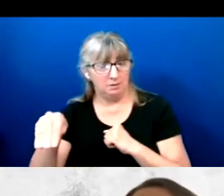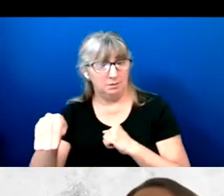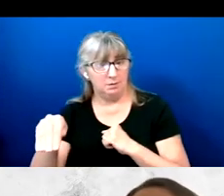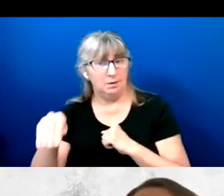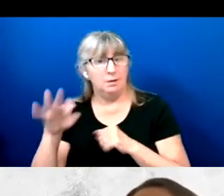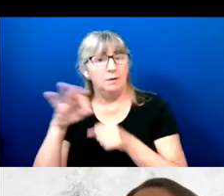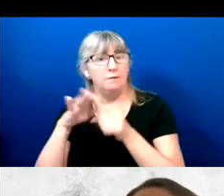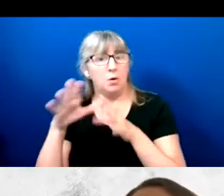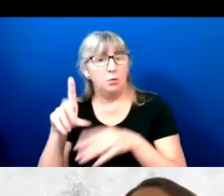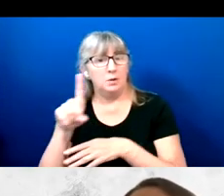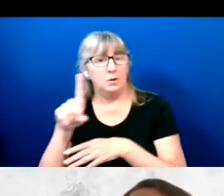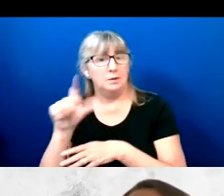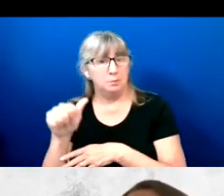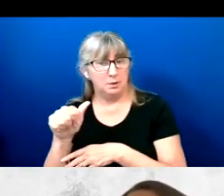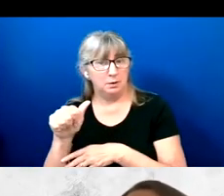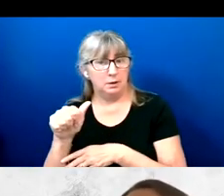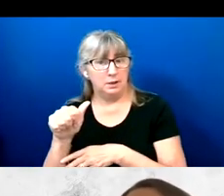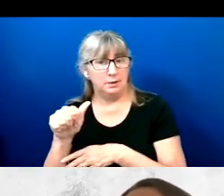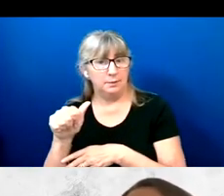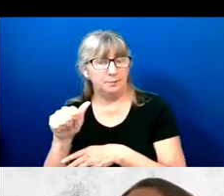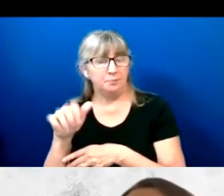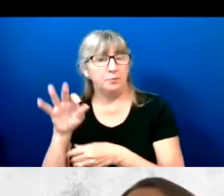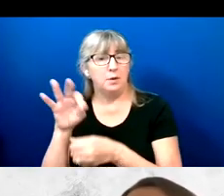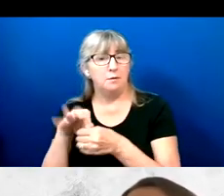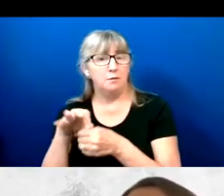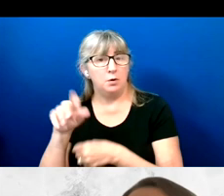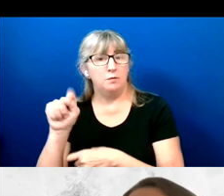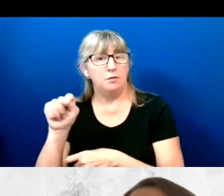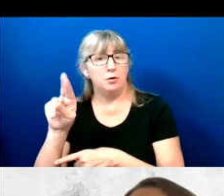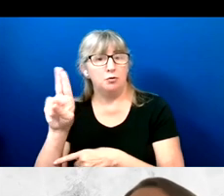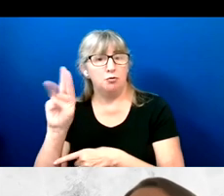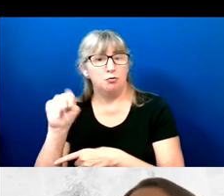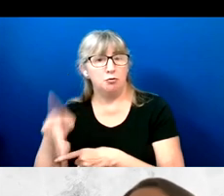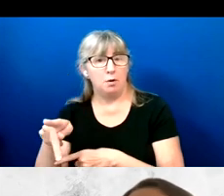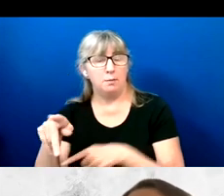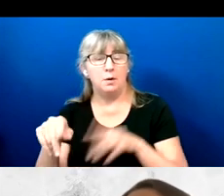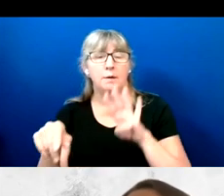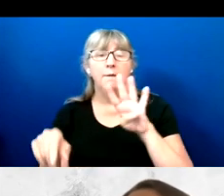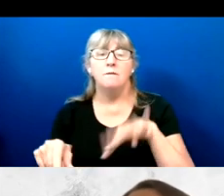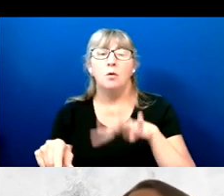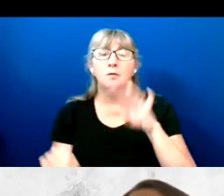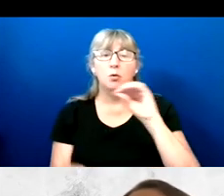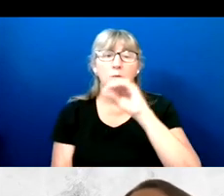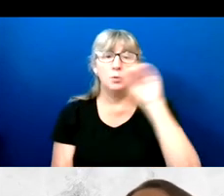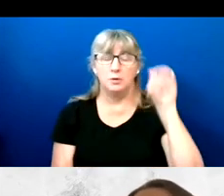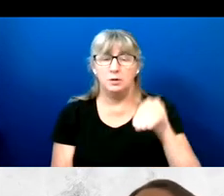surveyed having voted for Trump. And 44% having voted for Biden.